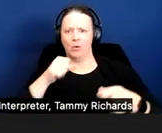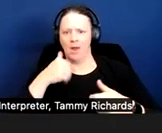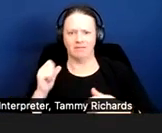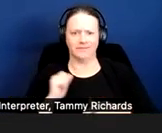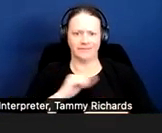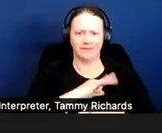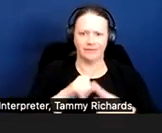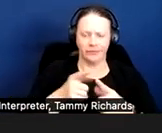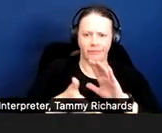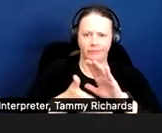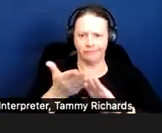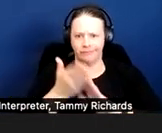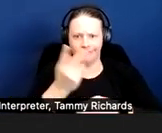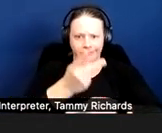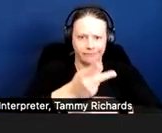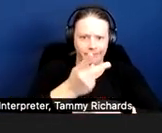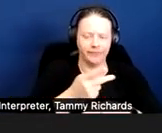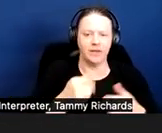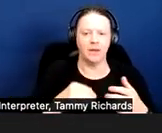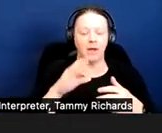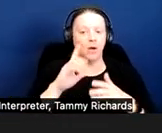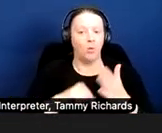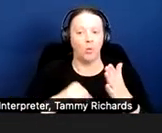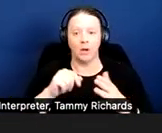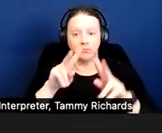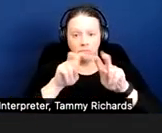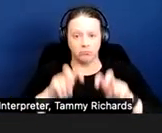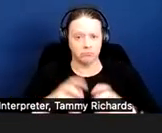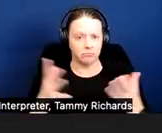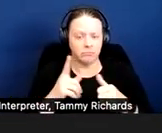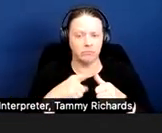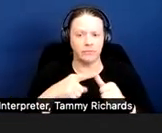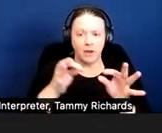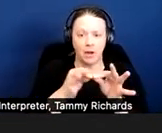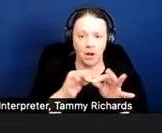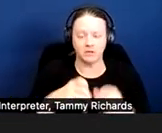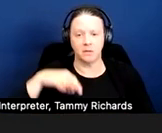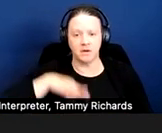burden. Factors that are looked at are the costs, the benefit to the tenant, financial resources